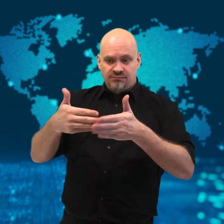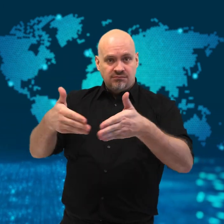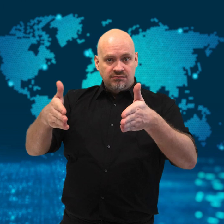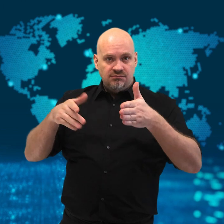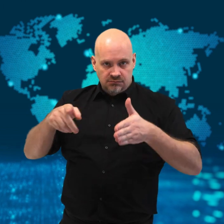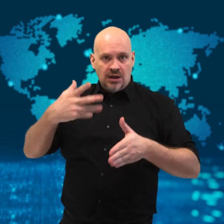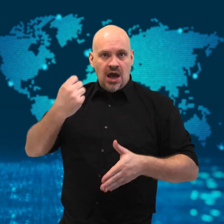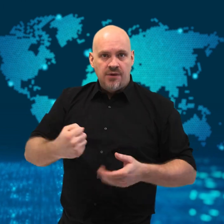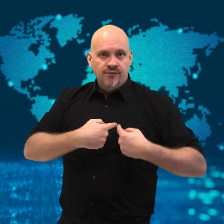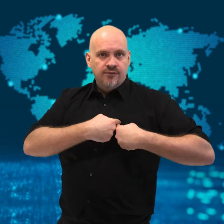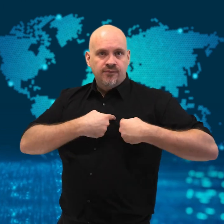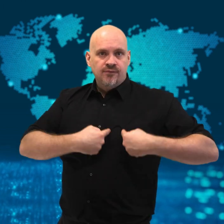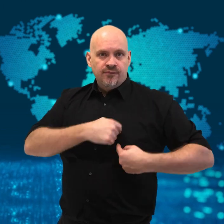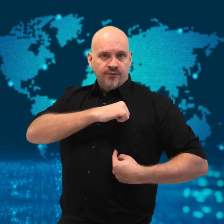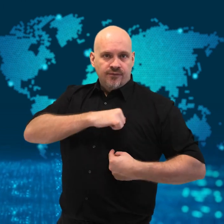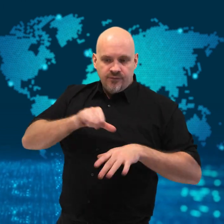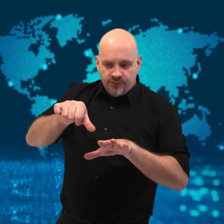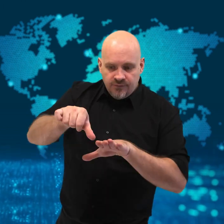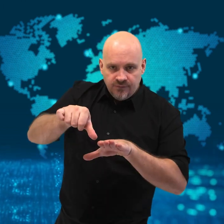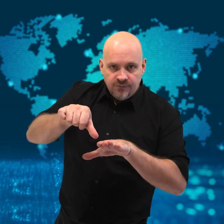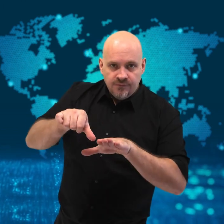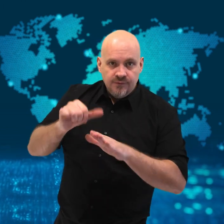on the ground floor.